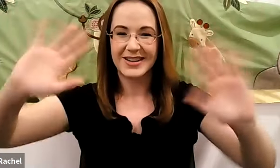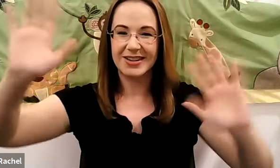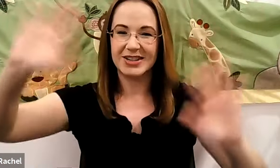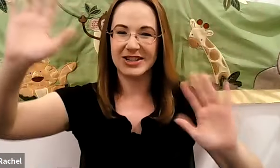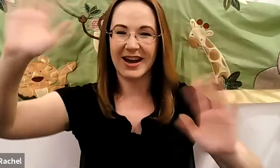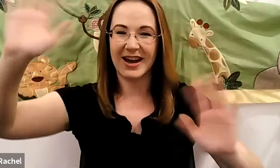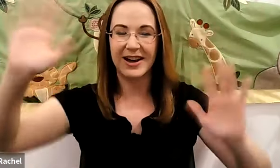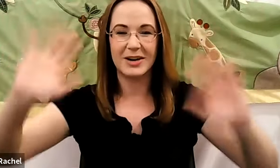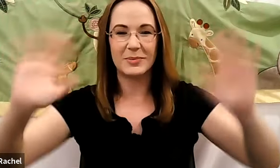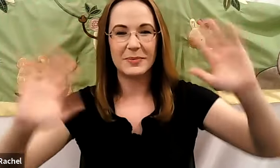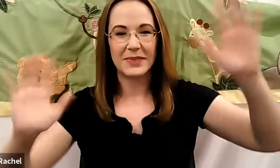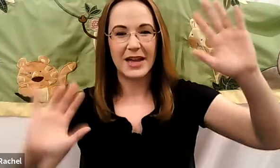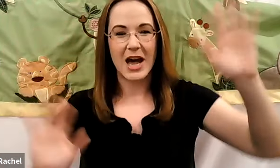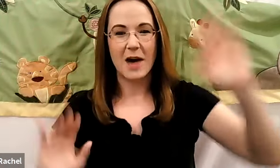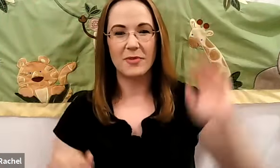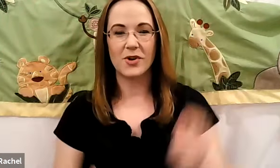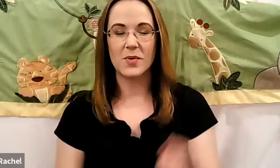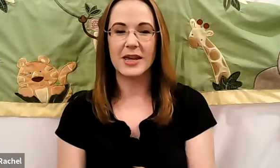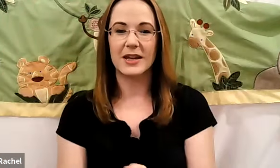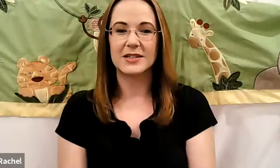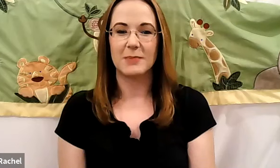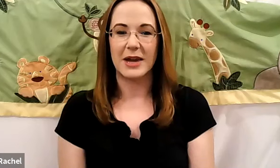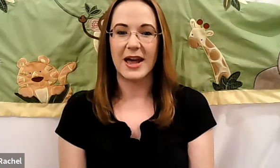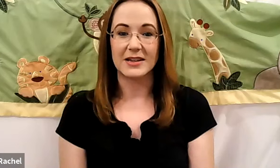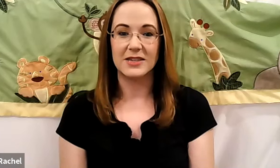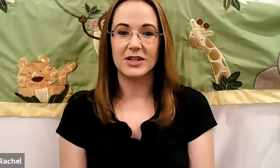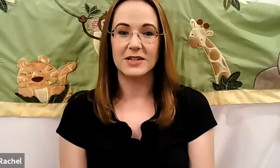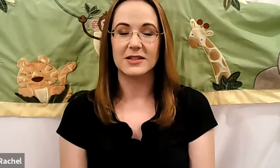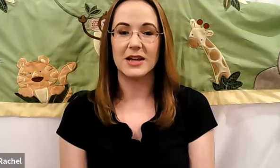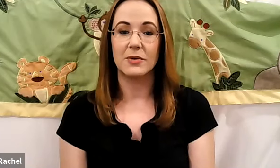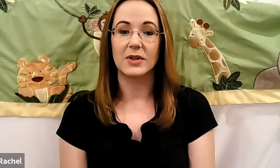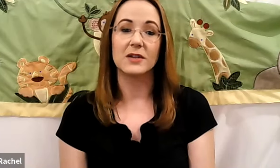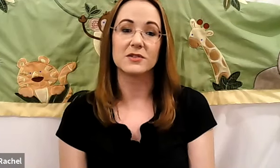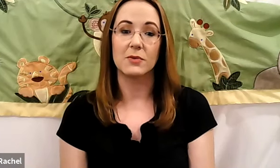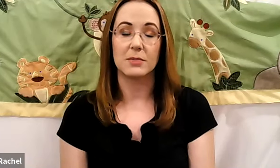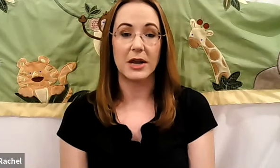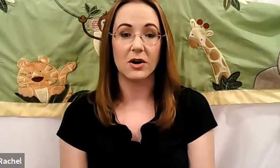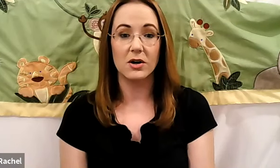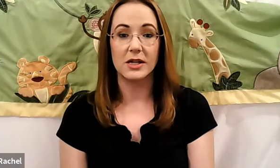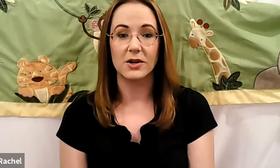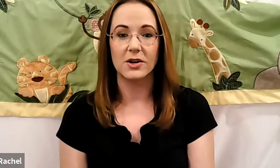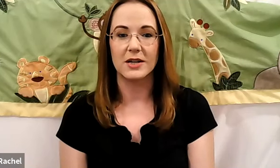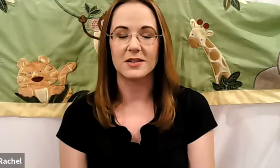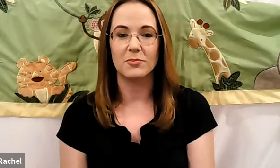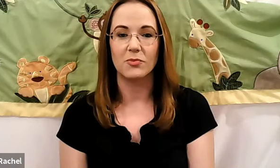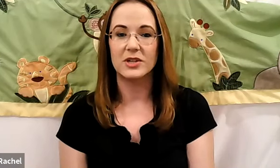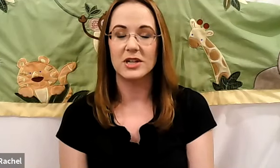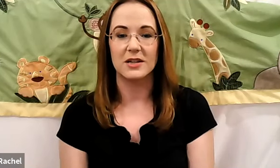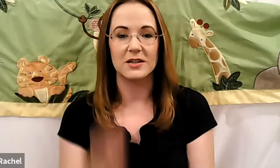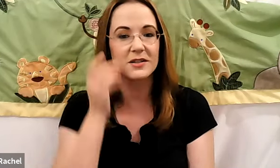Rachel: Good job. Oh, before we get into my activities. Today I would like to start with my early learning tip which is